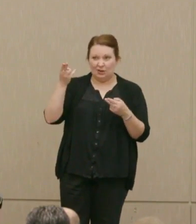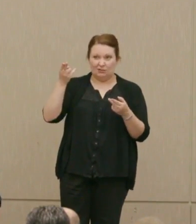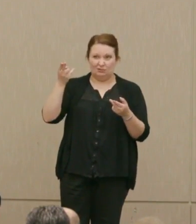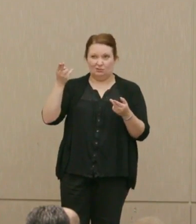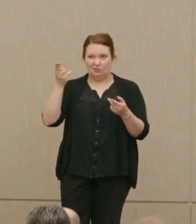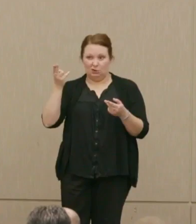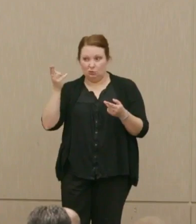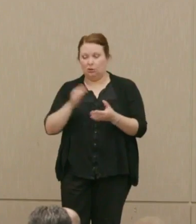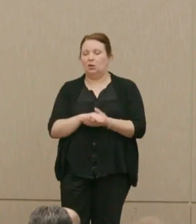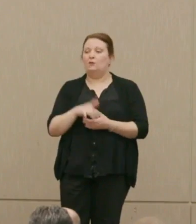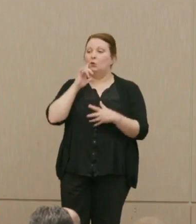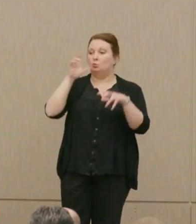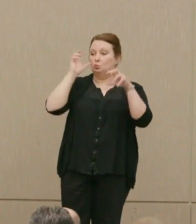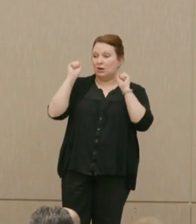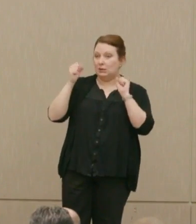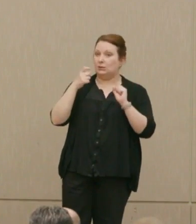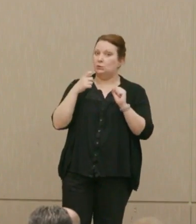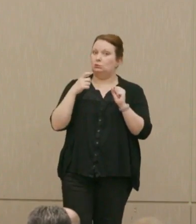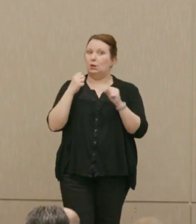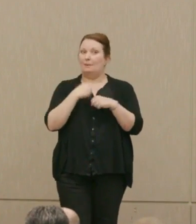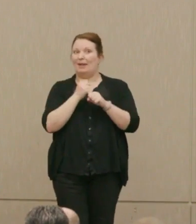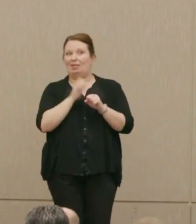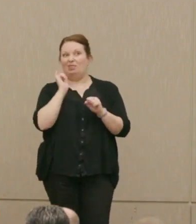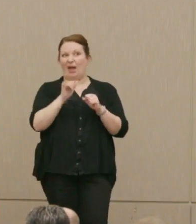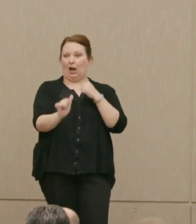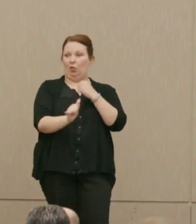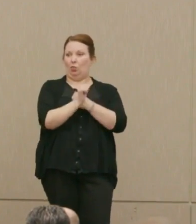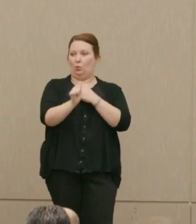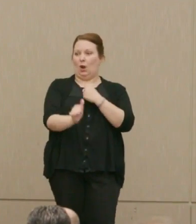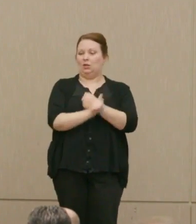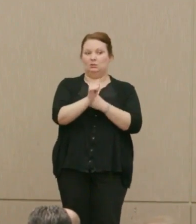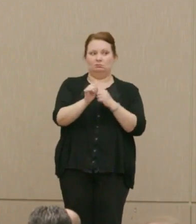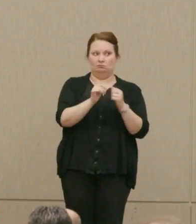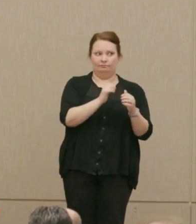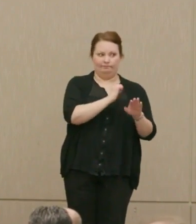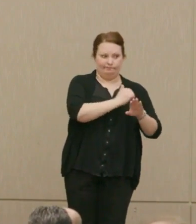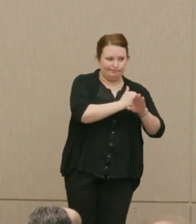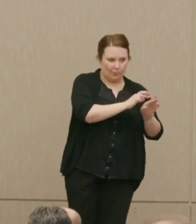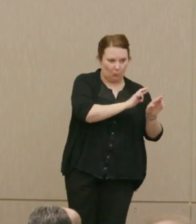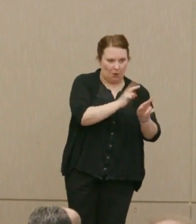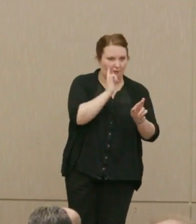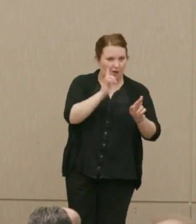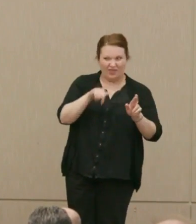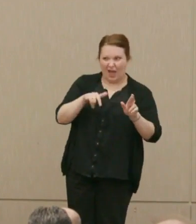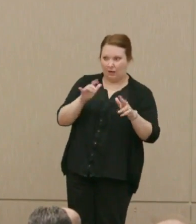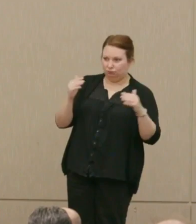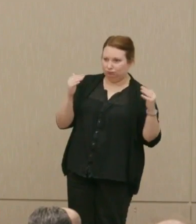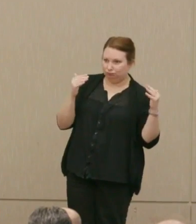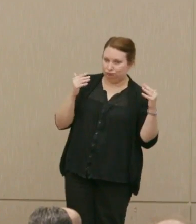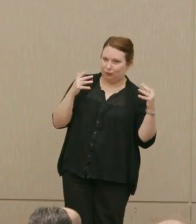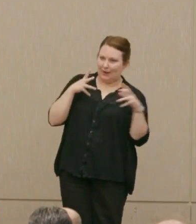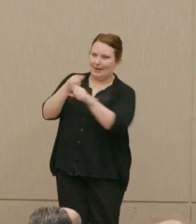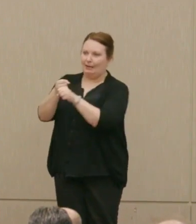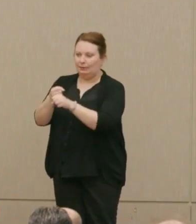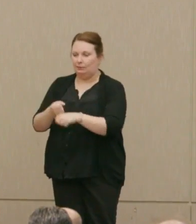Dr. Ellsberg: For the President to be making those threats and preparing for it is absolutely